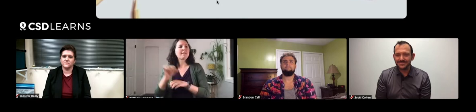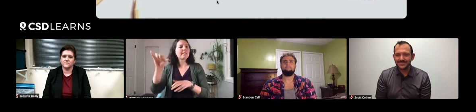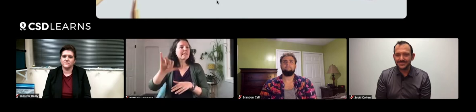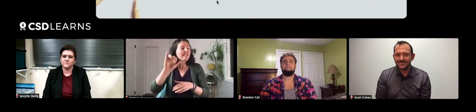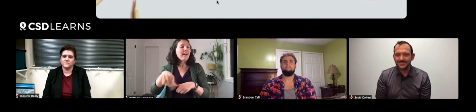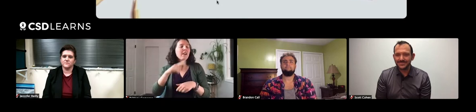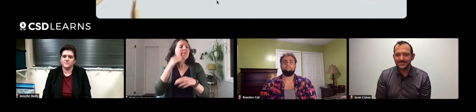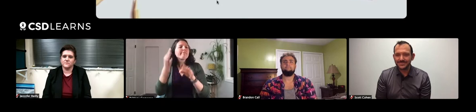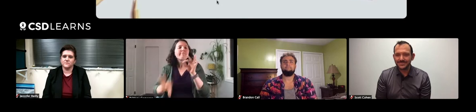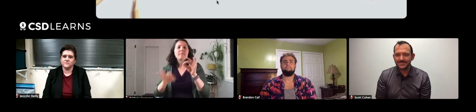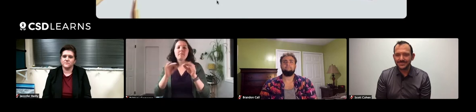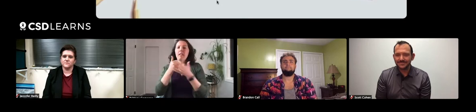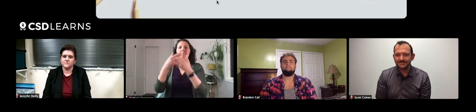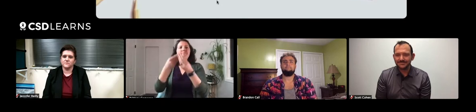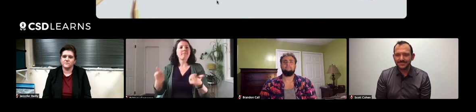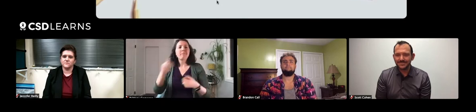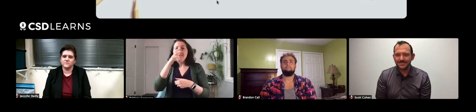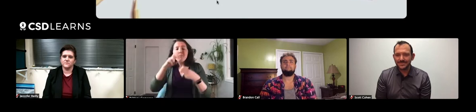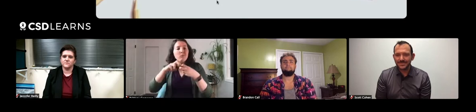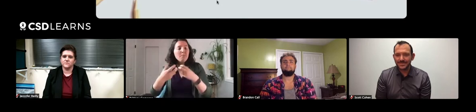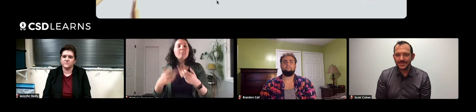that can resolve that problem.